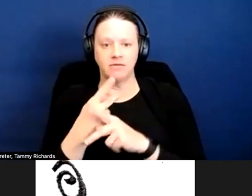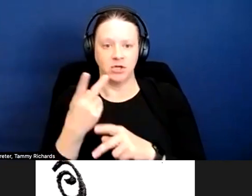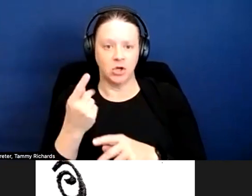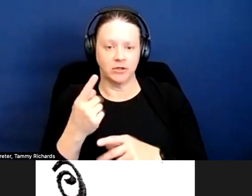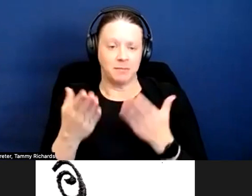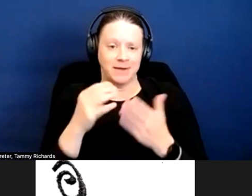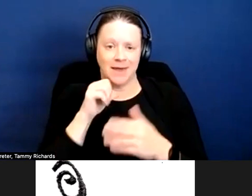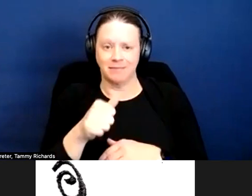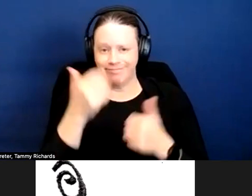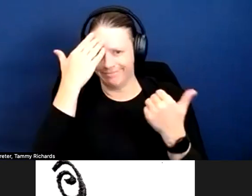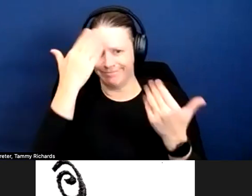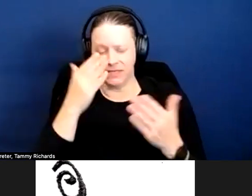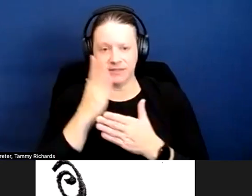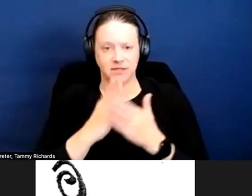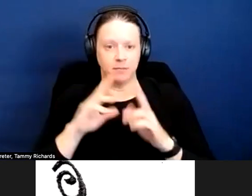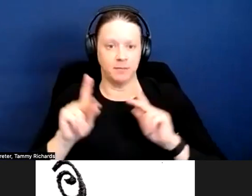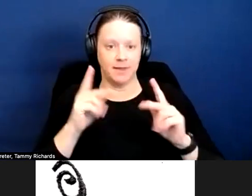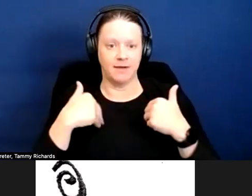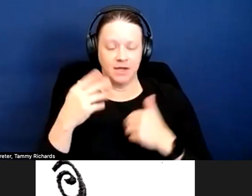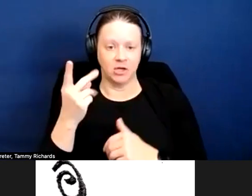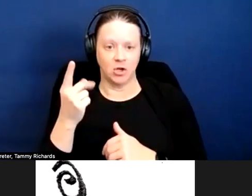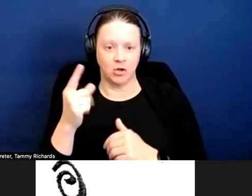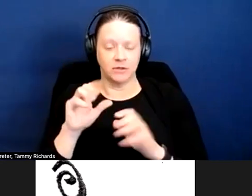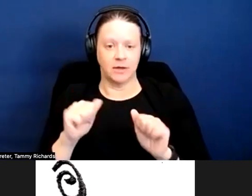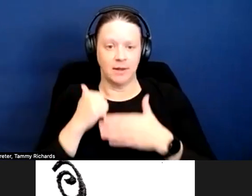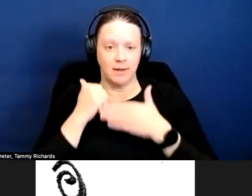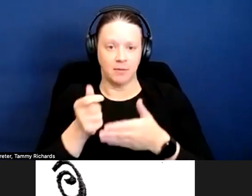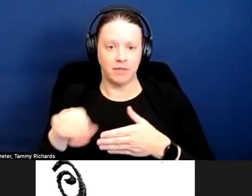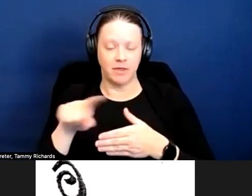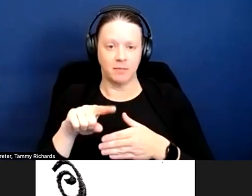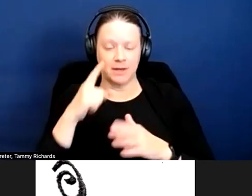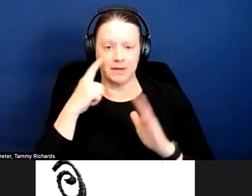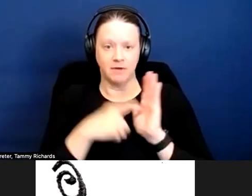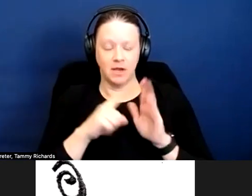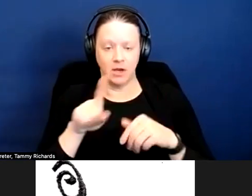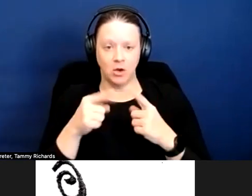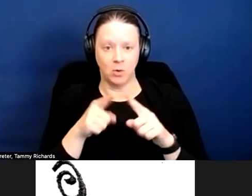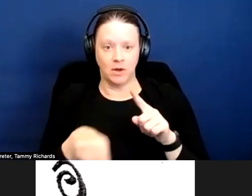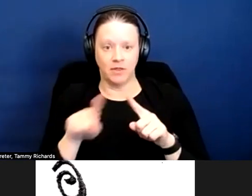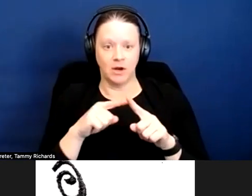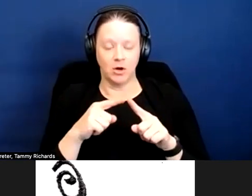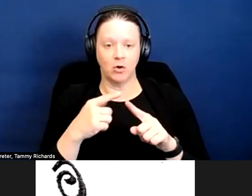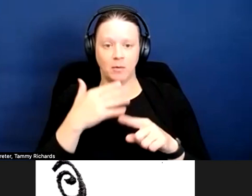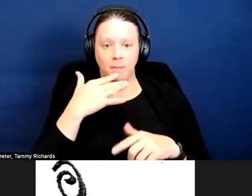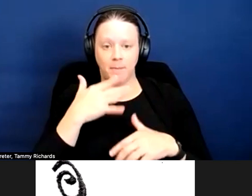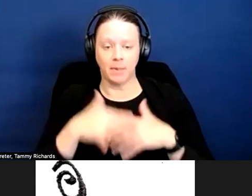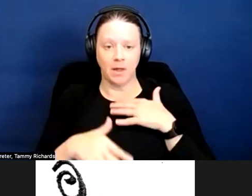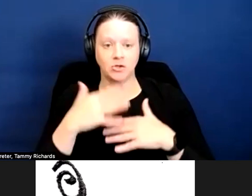I know some people have dogs who can help them identify when their sugar is too high and things like that.